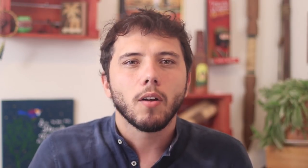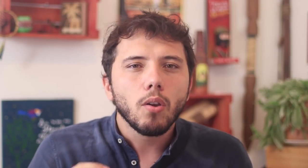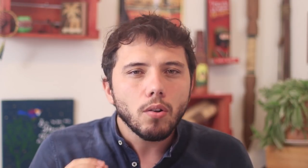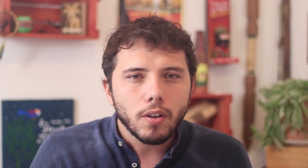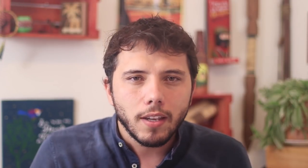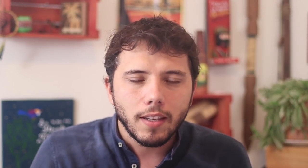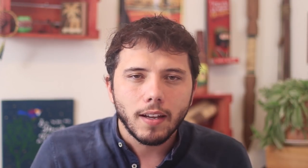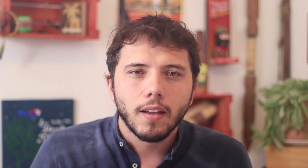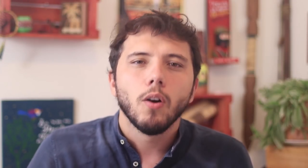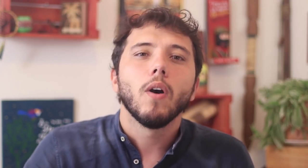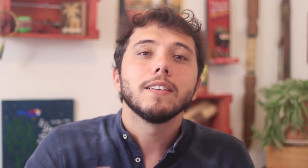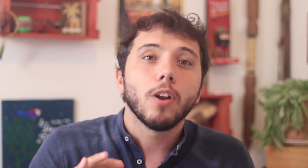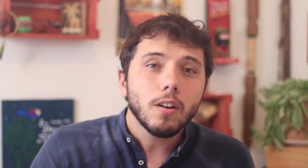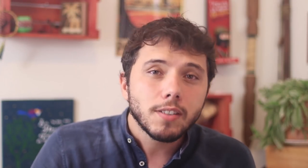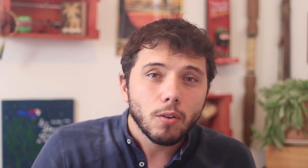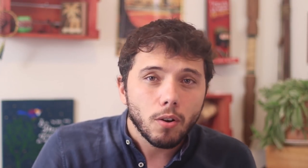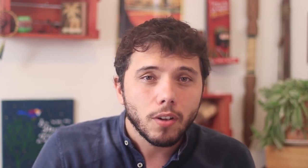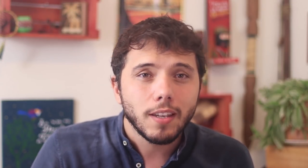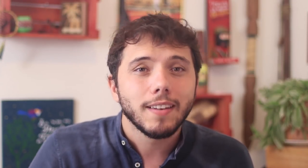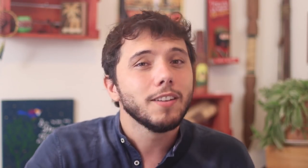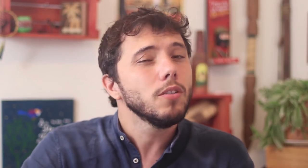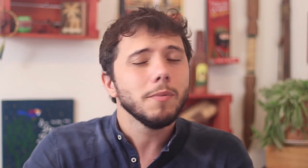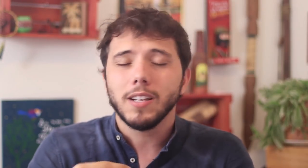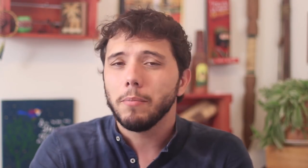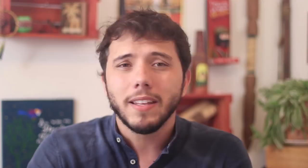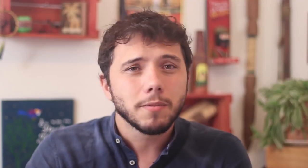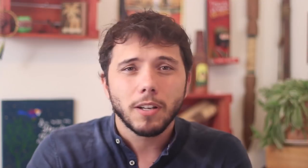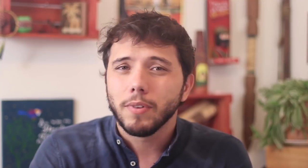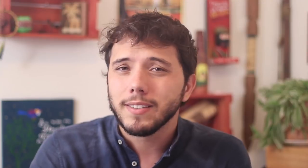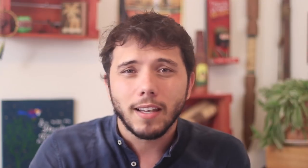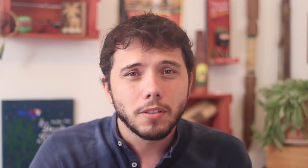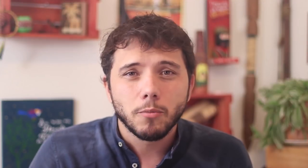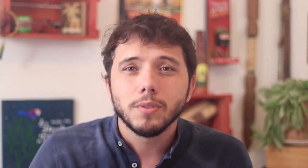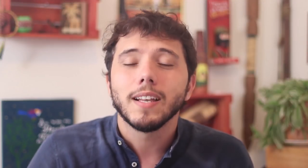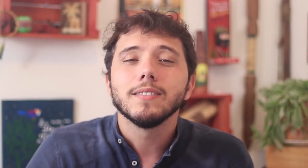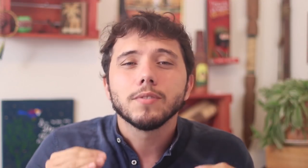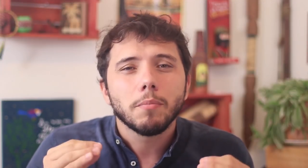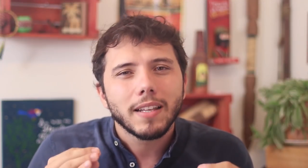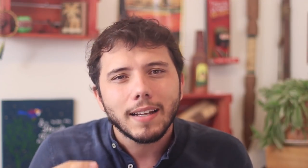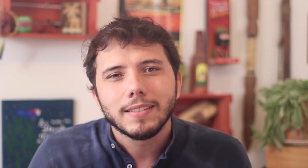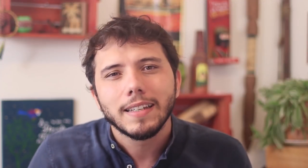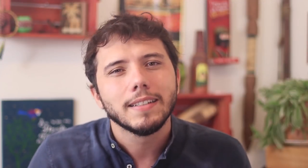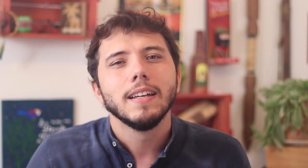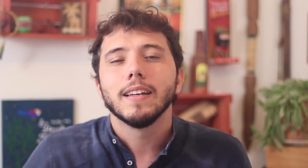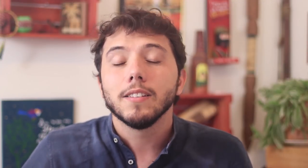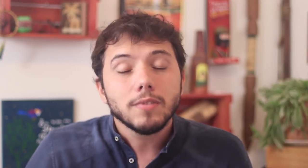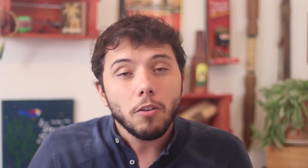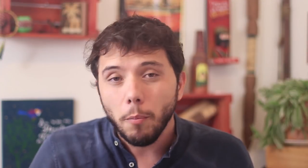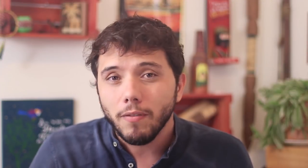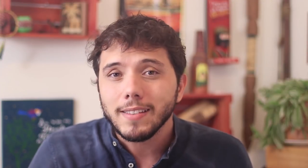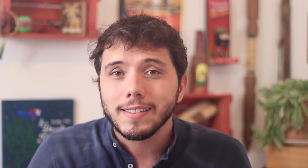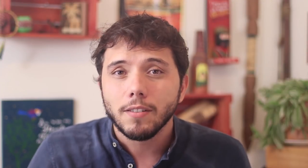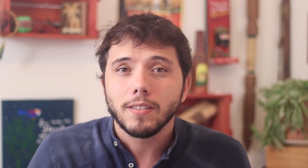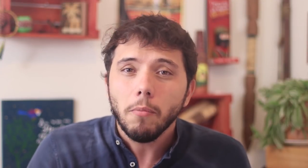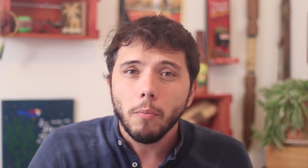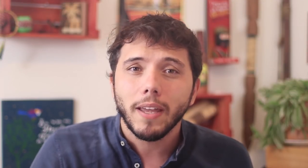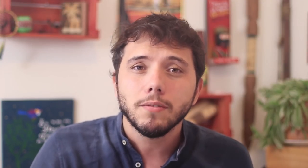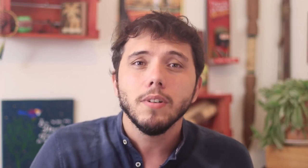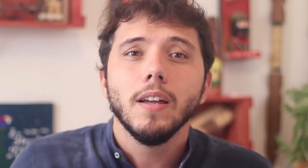Chloroquine, or hydroxichloroquine and other drugs for fighting autoimmune diseases they aren't child's play, they haven't been proven to be effective (against Covid-19), so far.